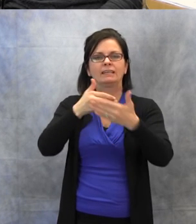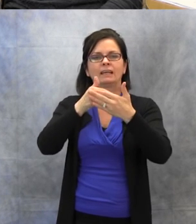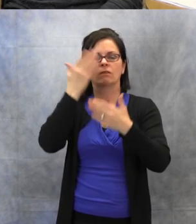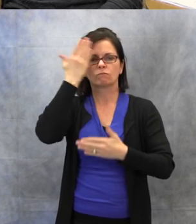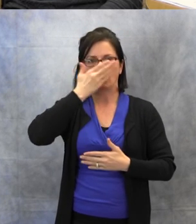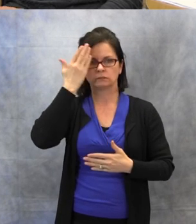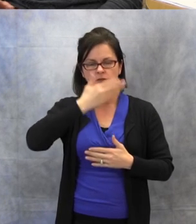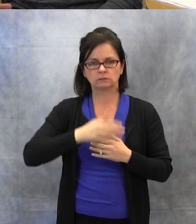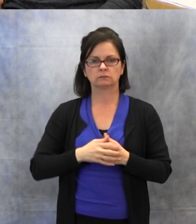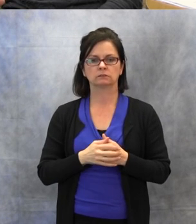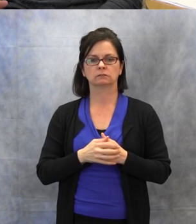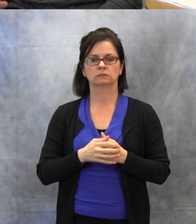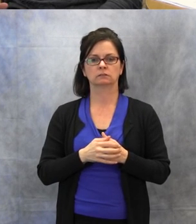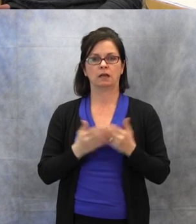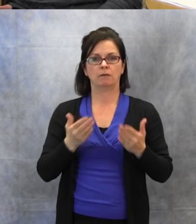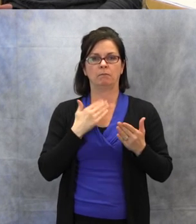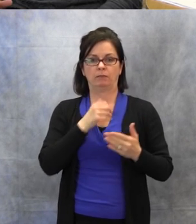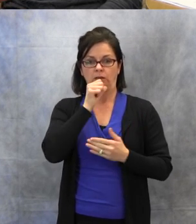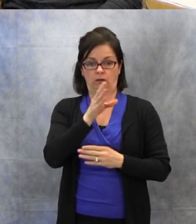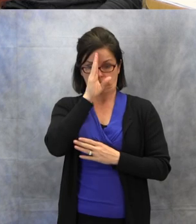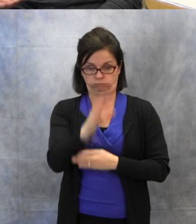and even off to one side, so that they can have